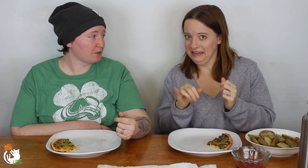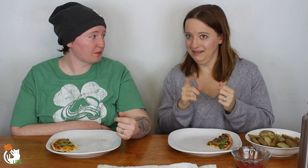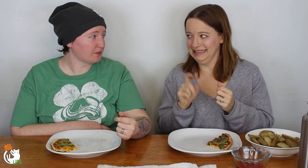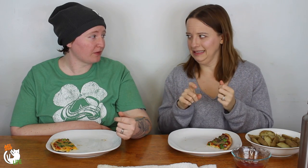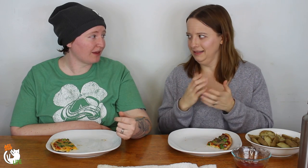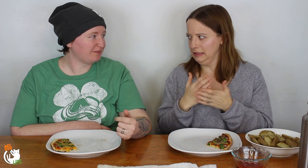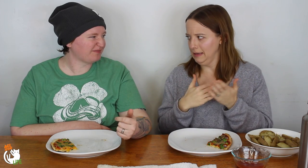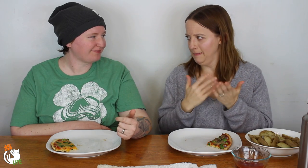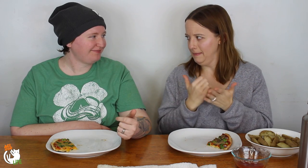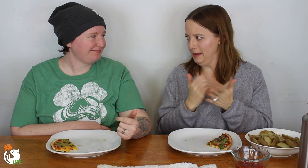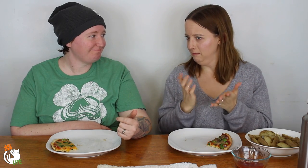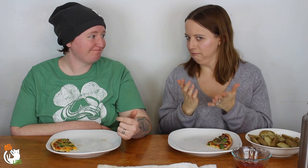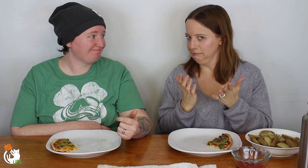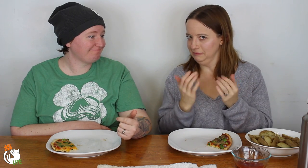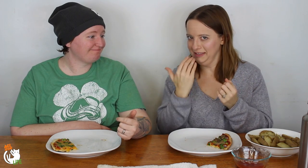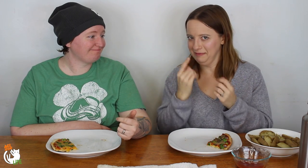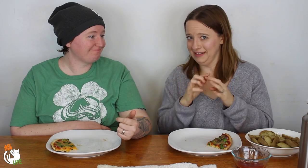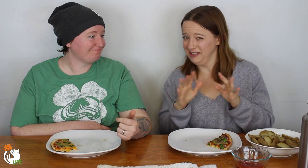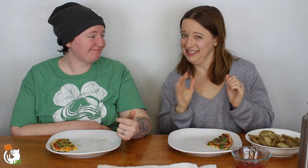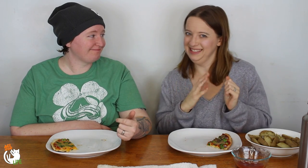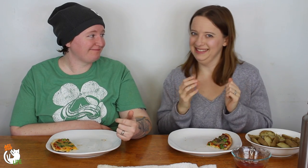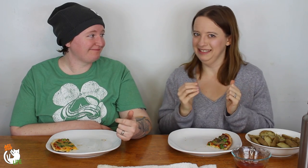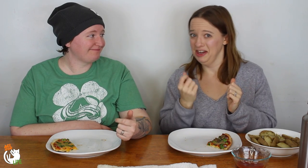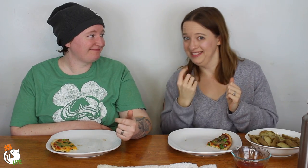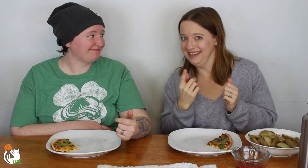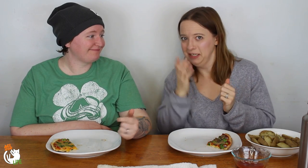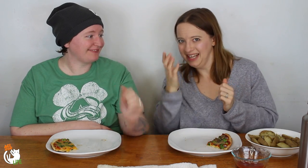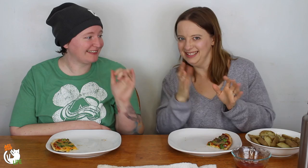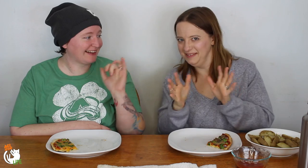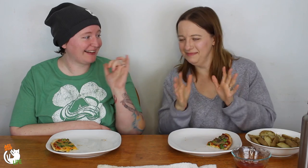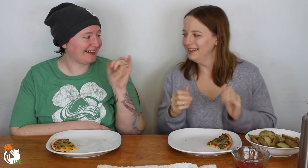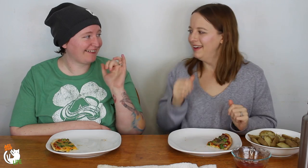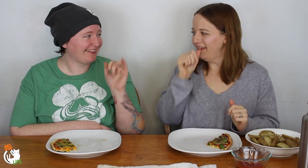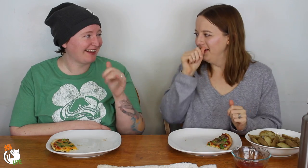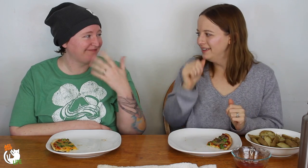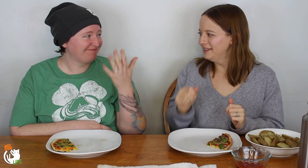So, maybe give it to people who need it -- you know need some help with diversity and understanding concepts.